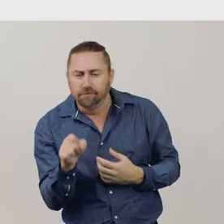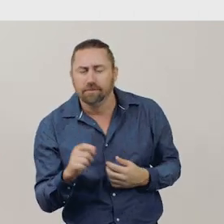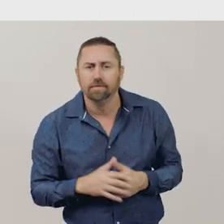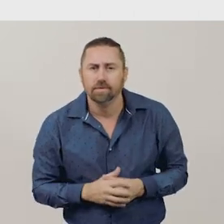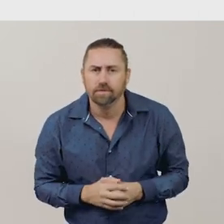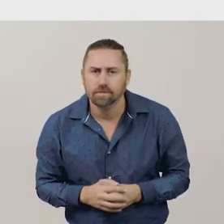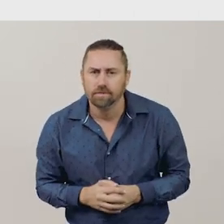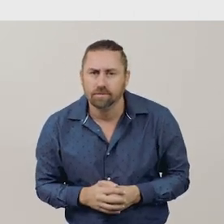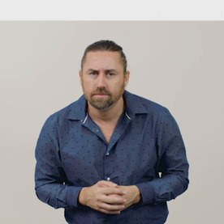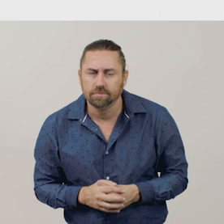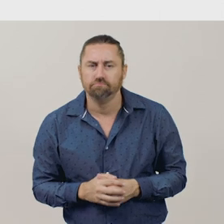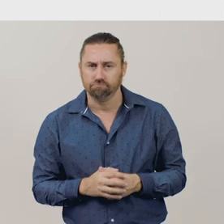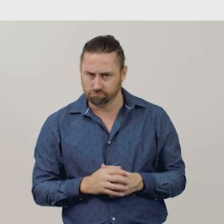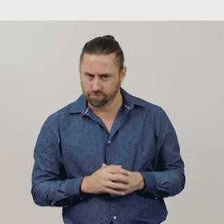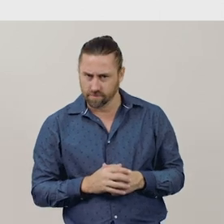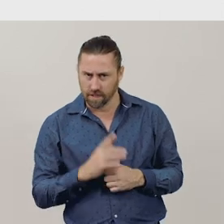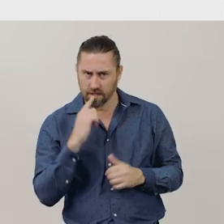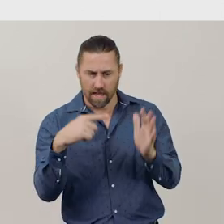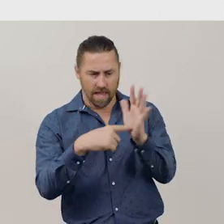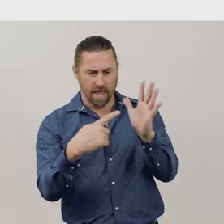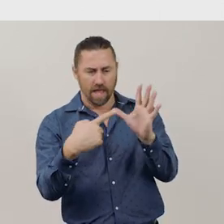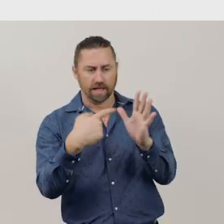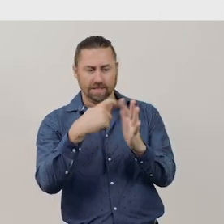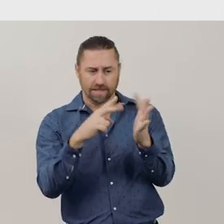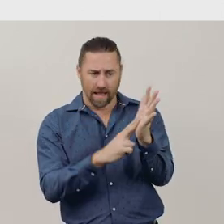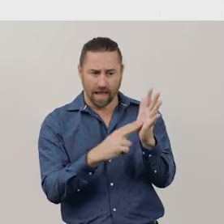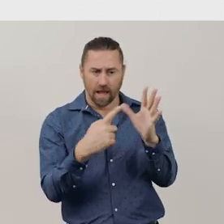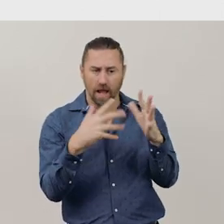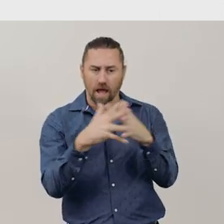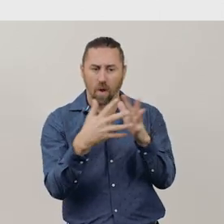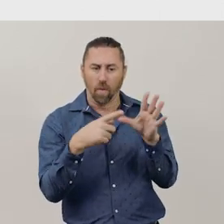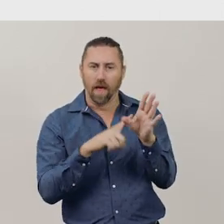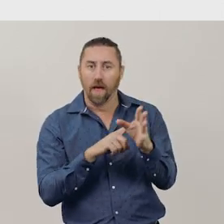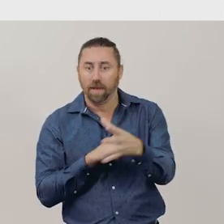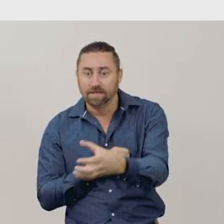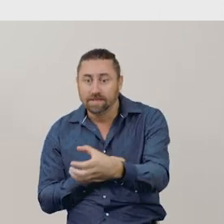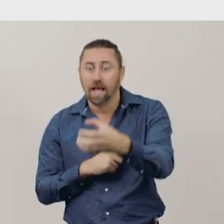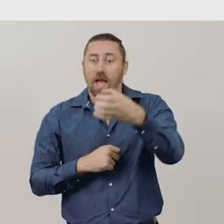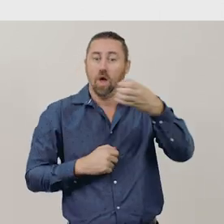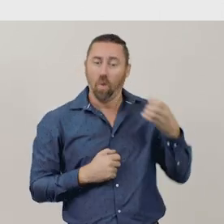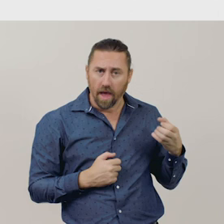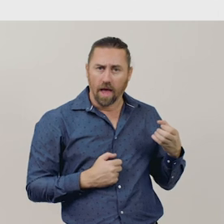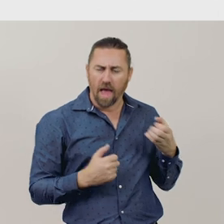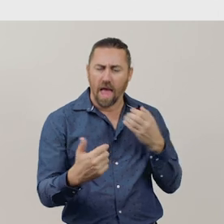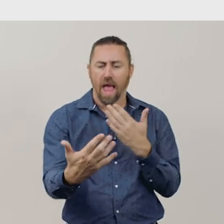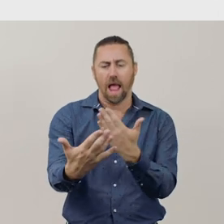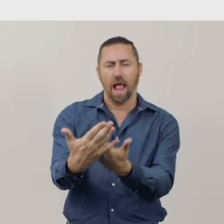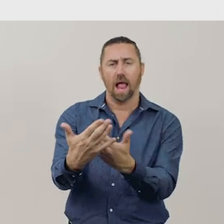In this problem, the words ‘taken away’ and ‘left’ help me know I need to do some subtracting.